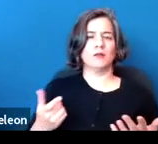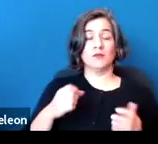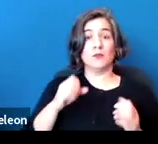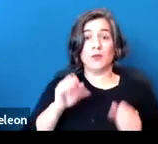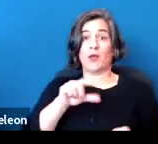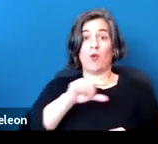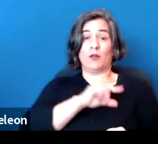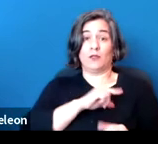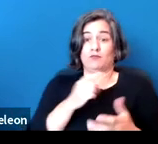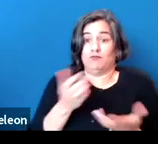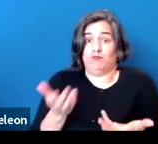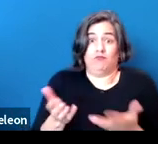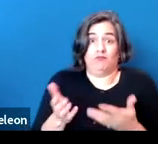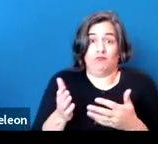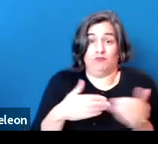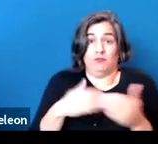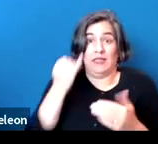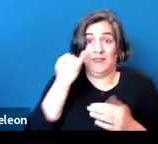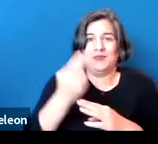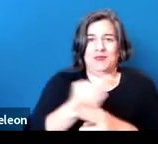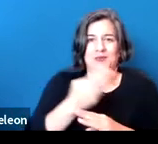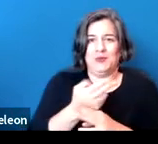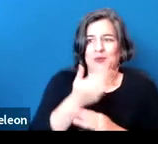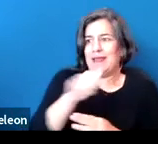regardless of whether you use mobility devices.